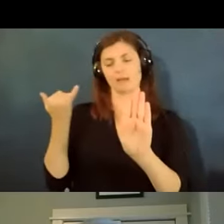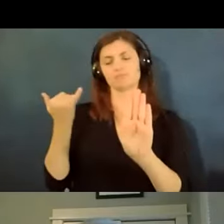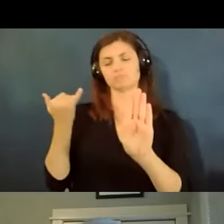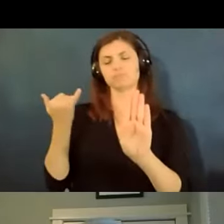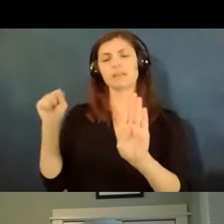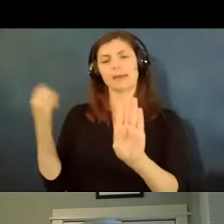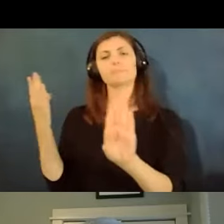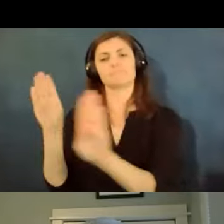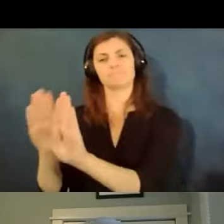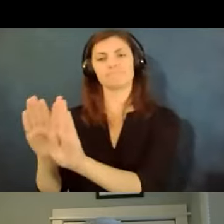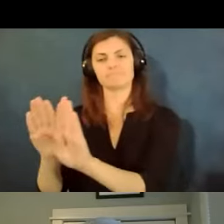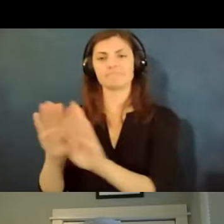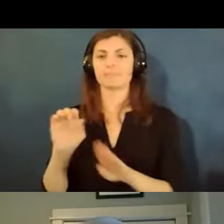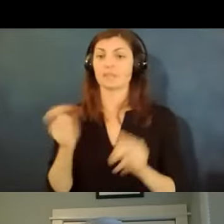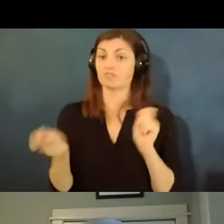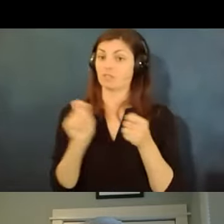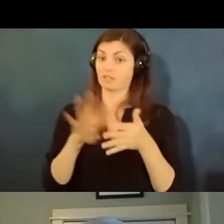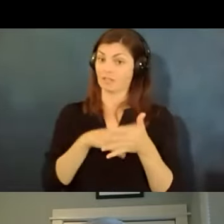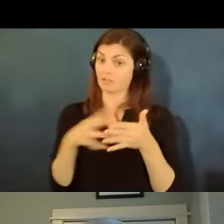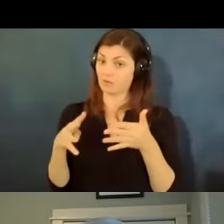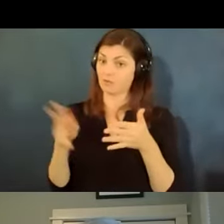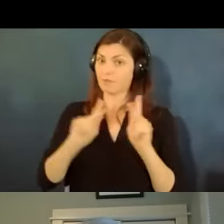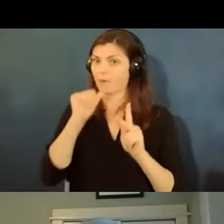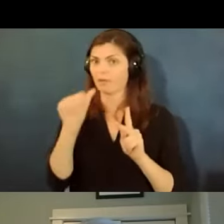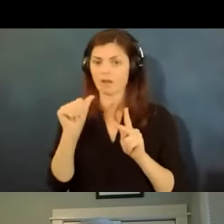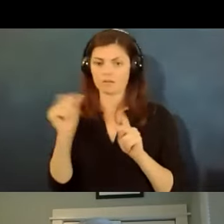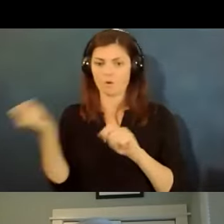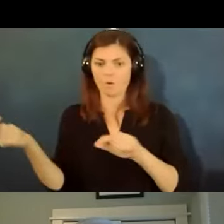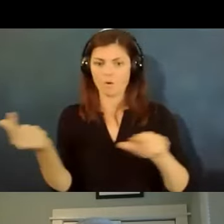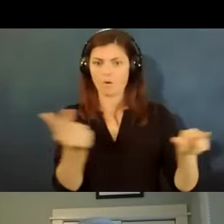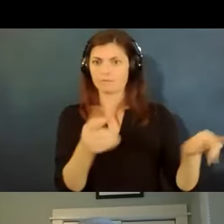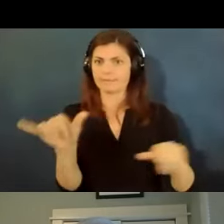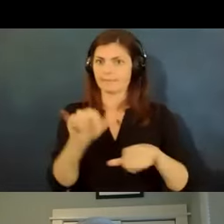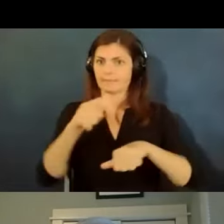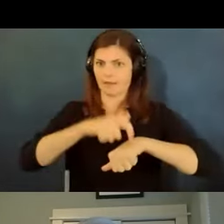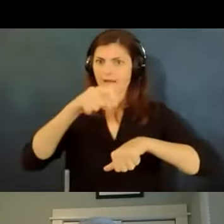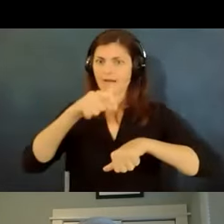changing schedules so people don't interact as much uh putting the person who has a risk